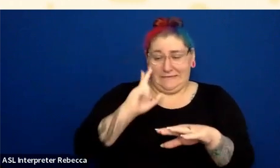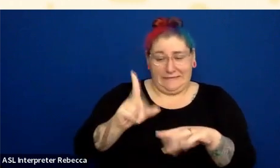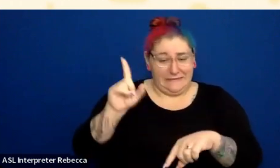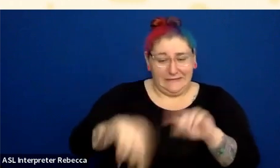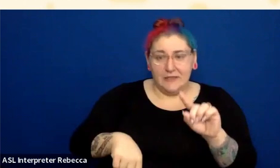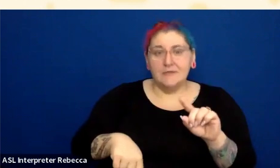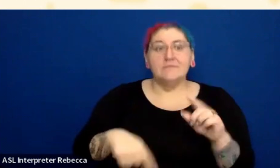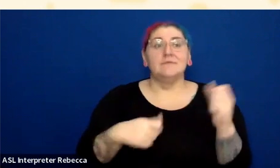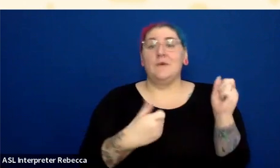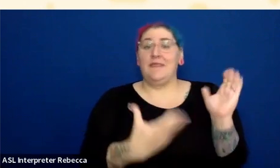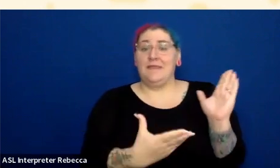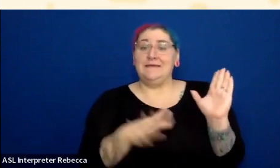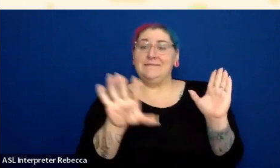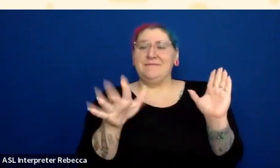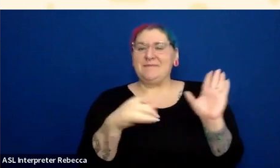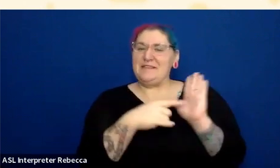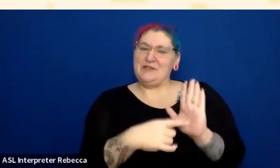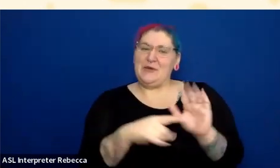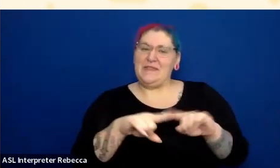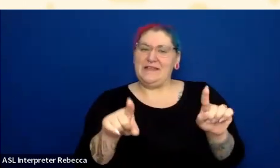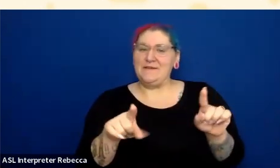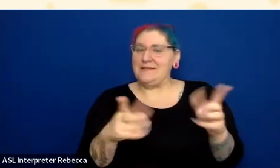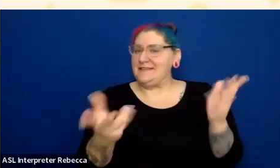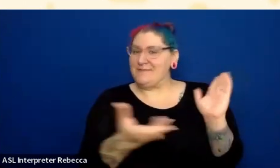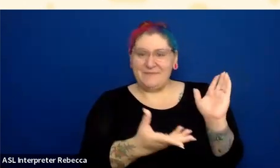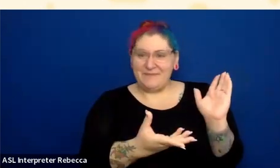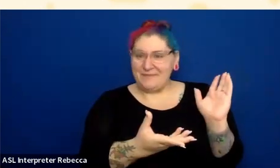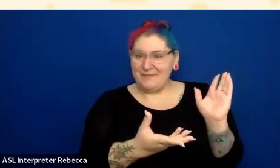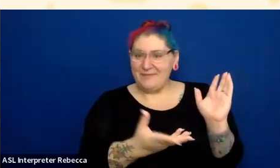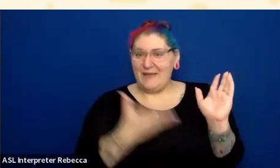In terms of use, while very slightly different, it's really hard to distinguish that.